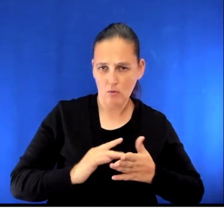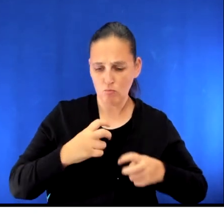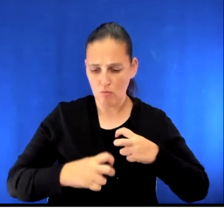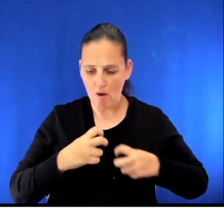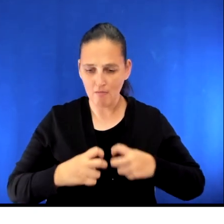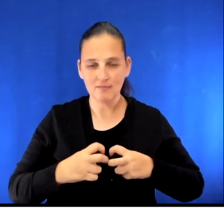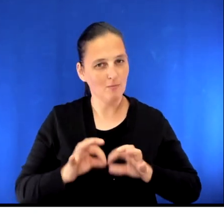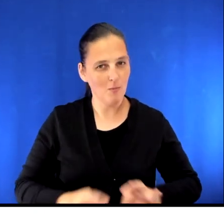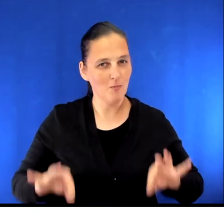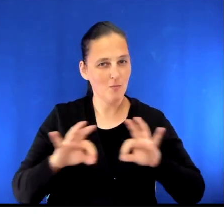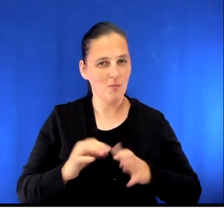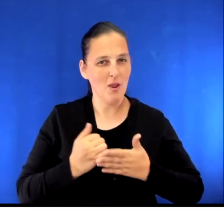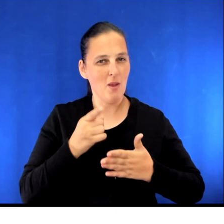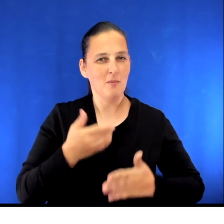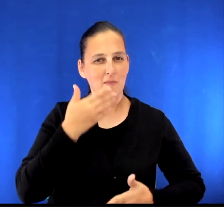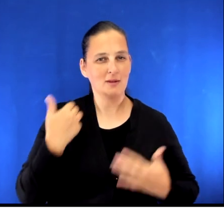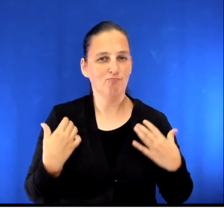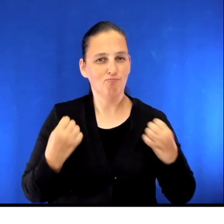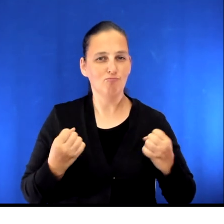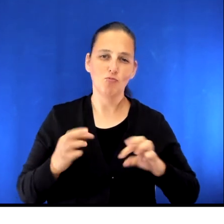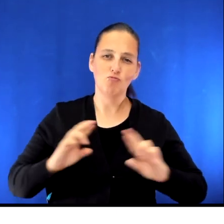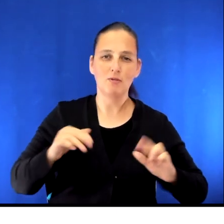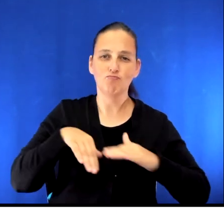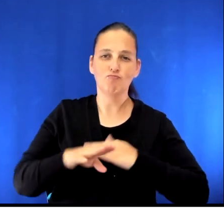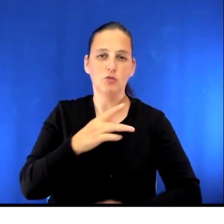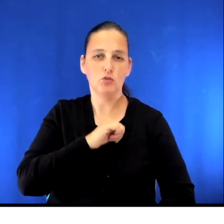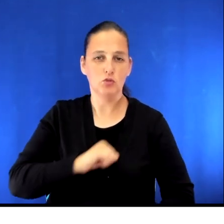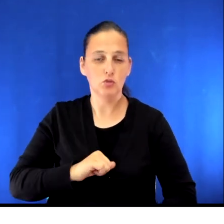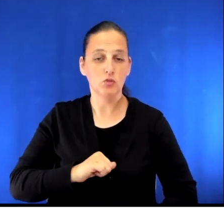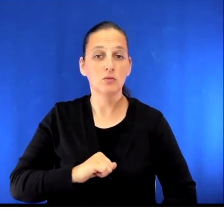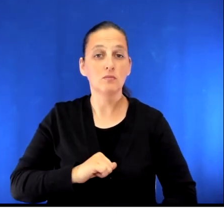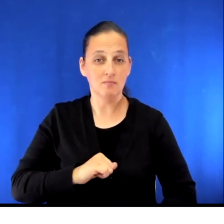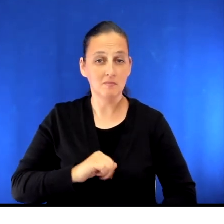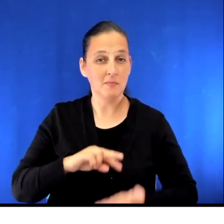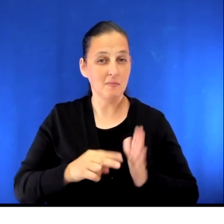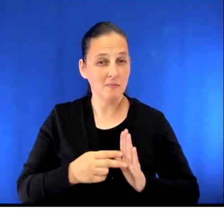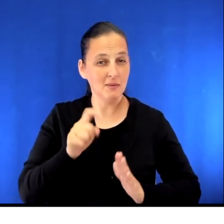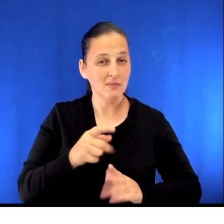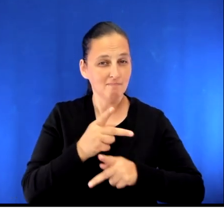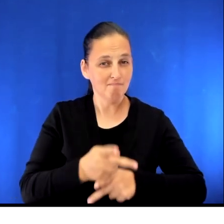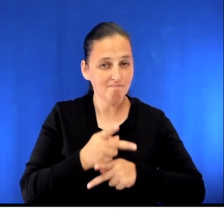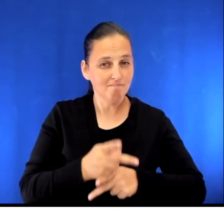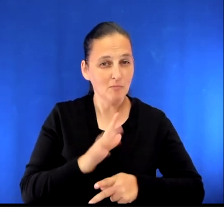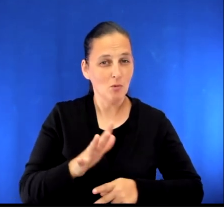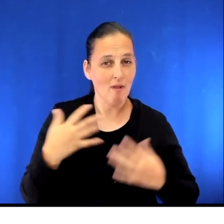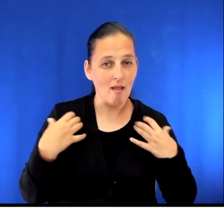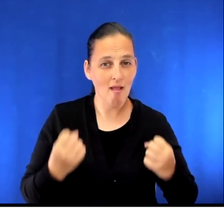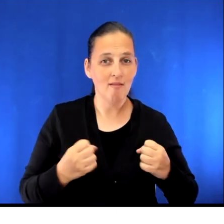in helping you be in the best condition possible to undergo surgery. This means taking special care to manage conditions such as anxiety,